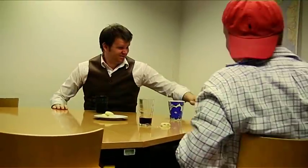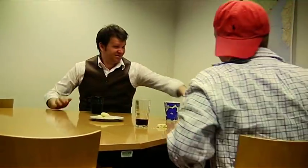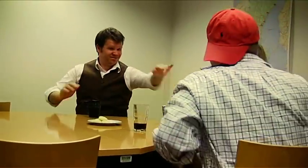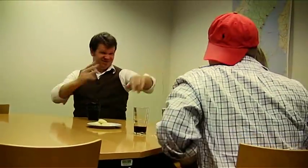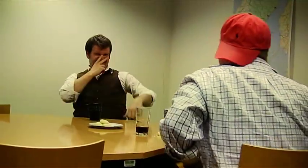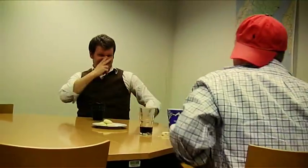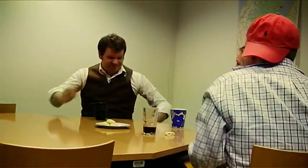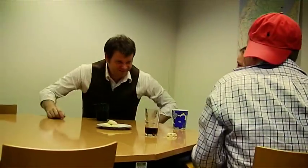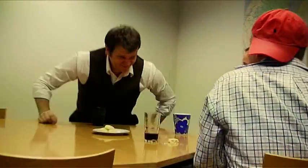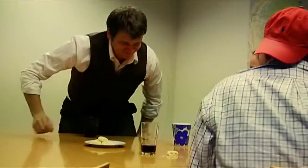Look!